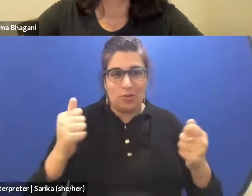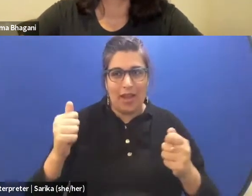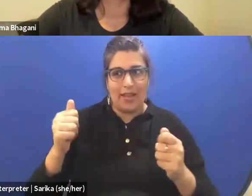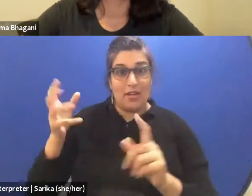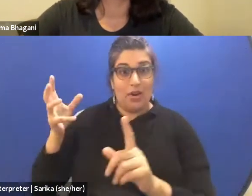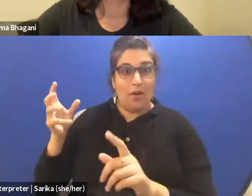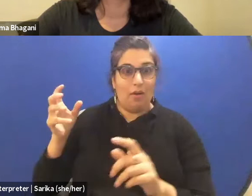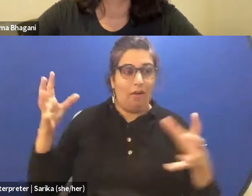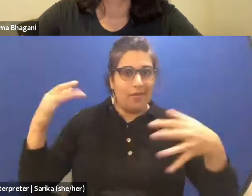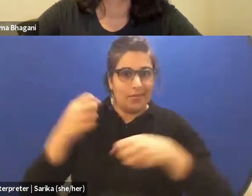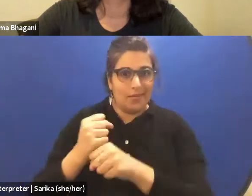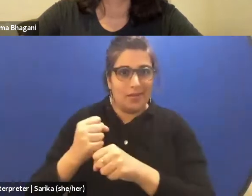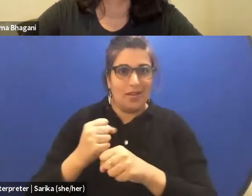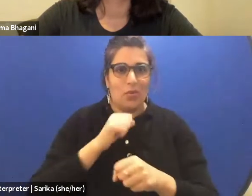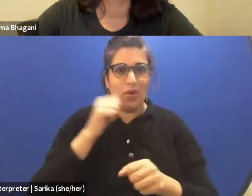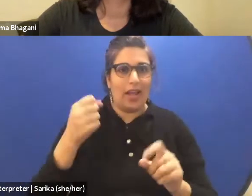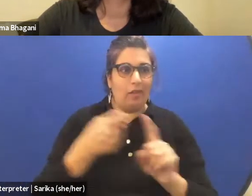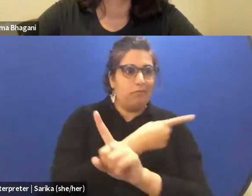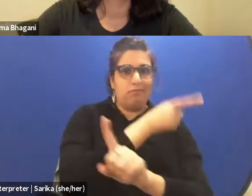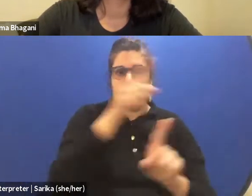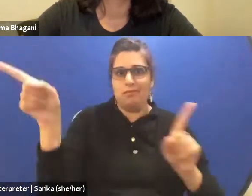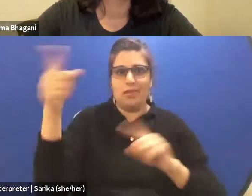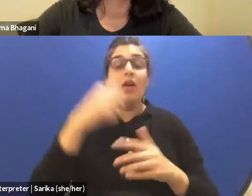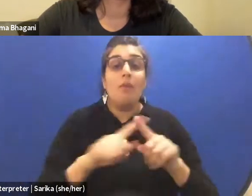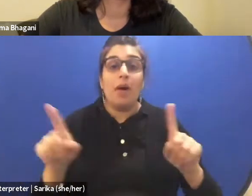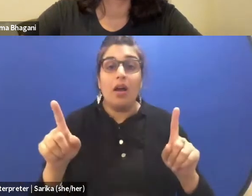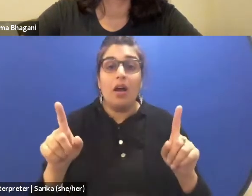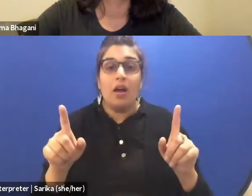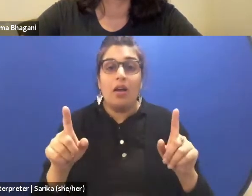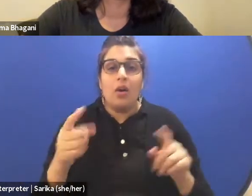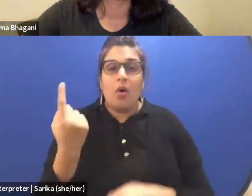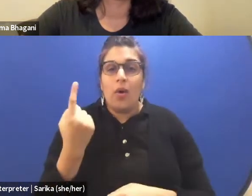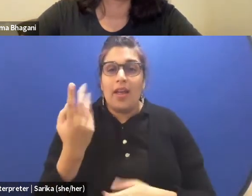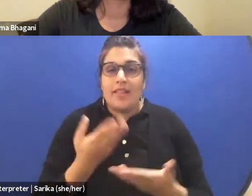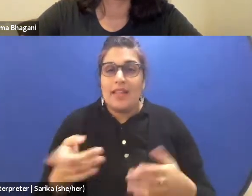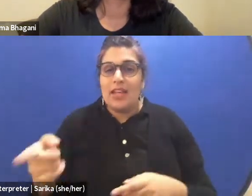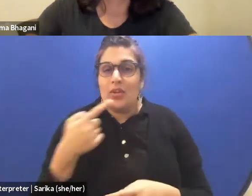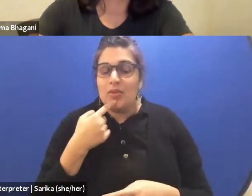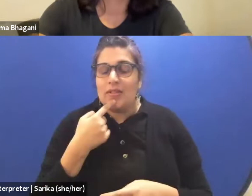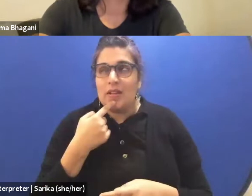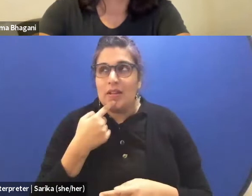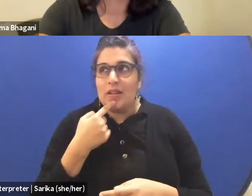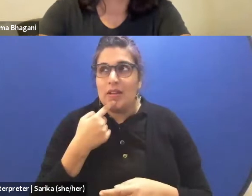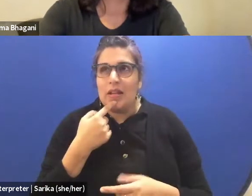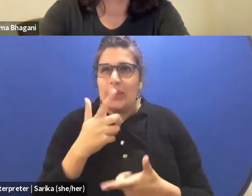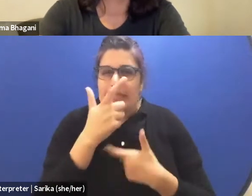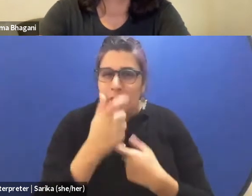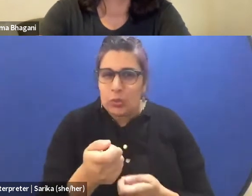so that we're don't discuss it, but I think something that you raised that I think it's interesting to...